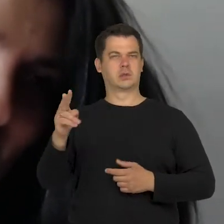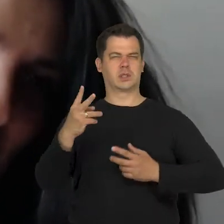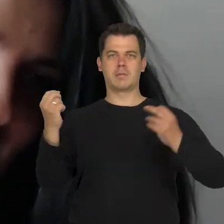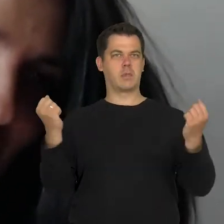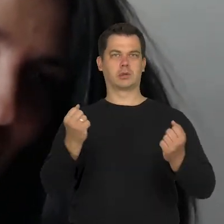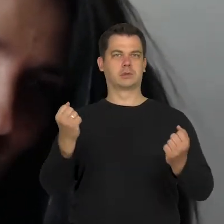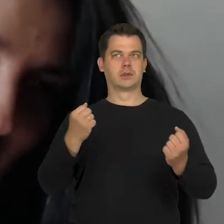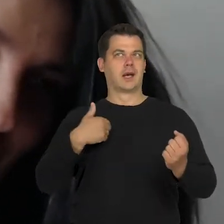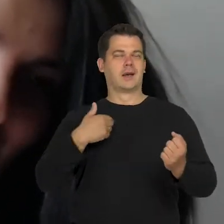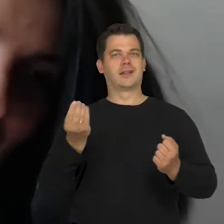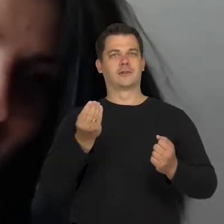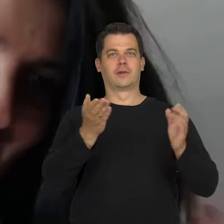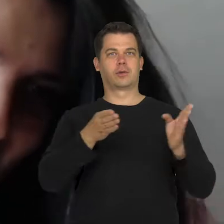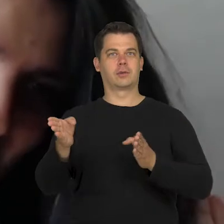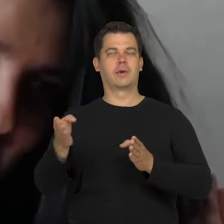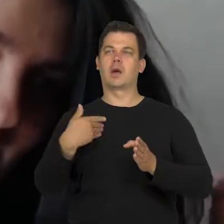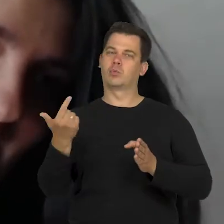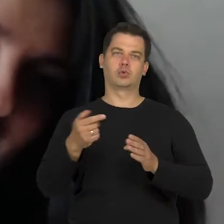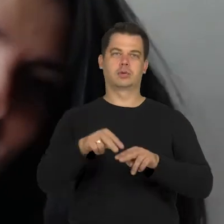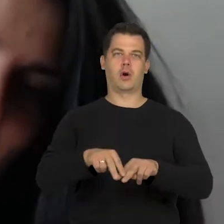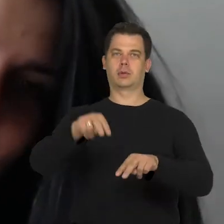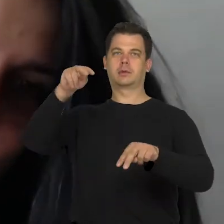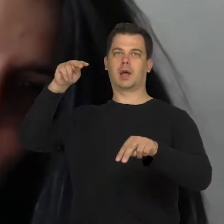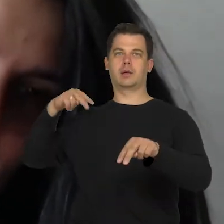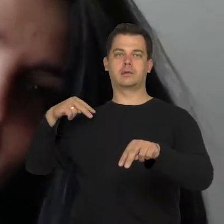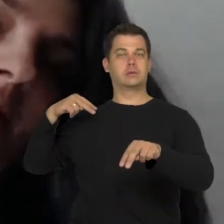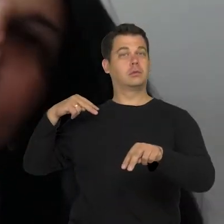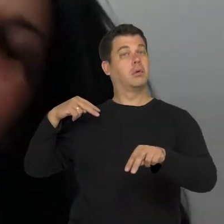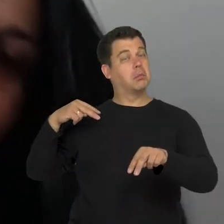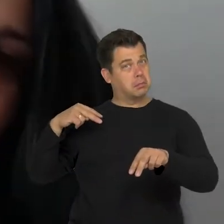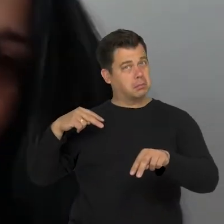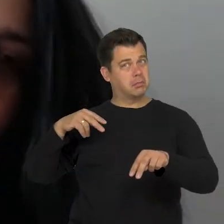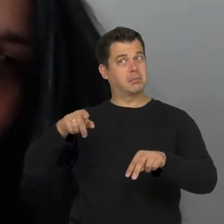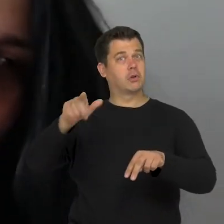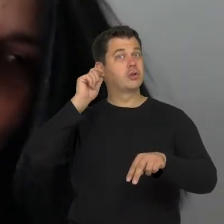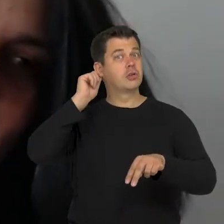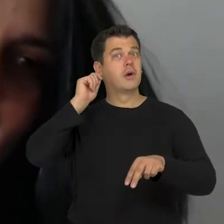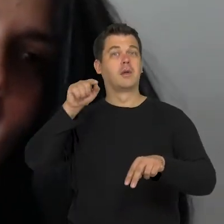I'm not ready for it and I move back". And she really sat a few rows behind us.